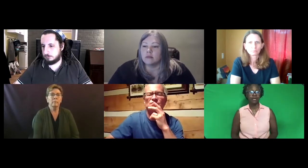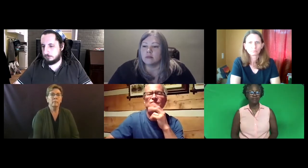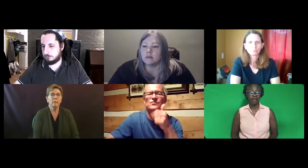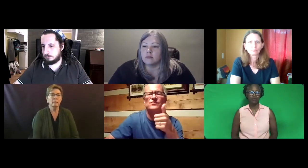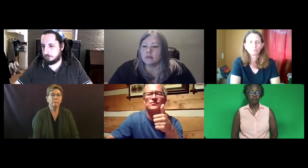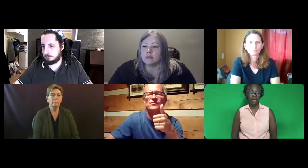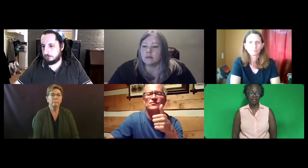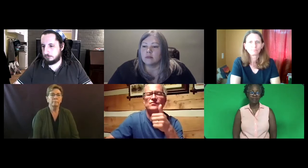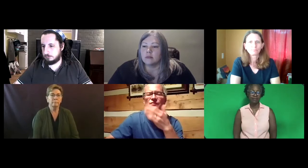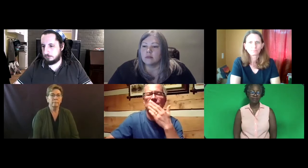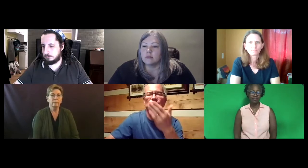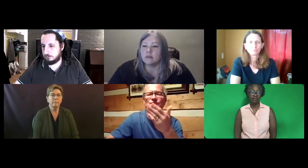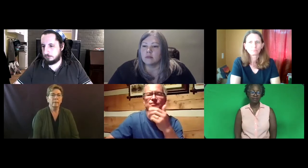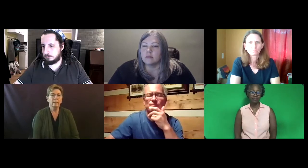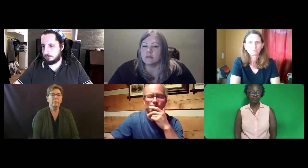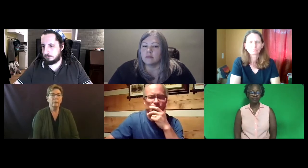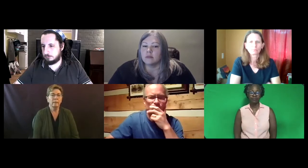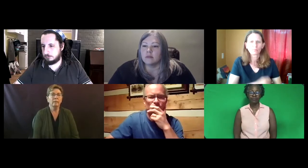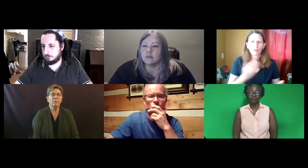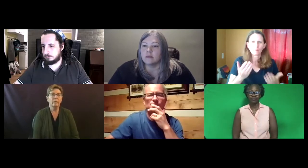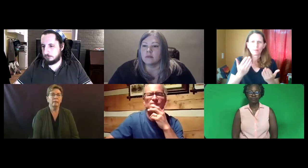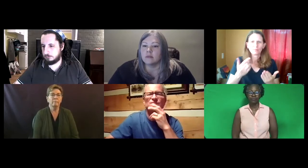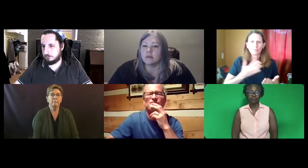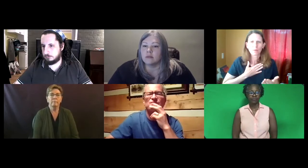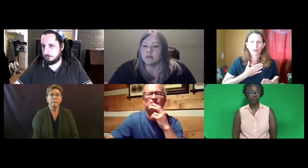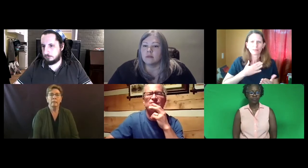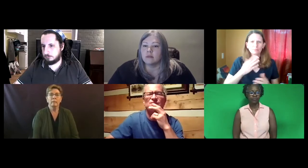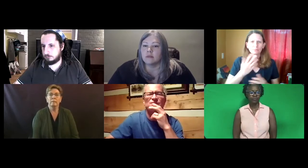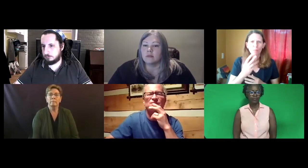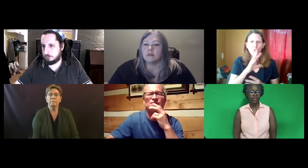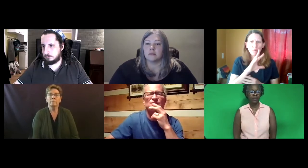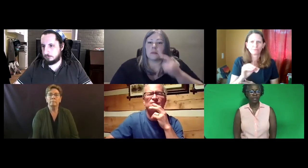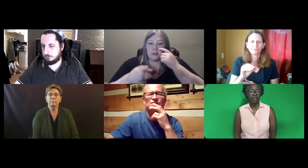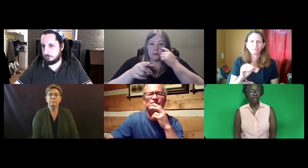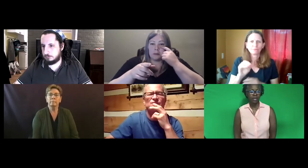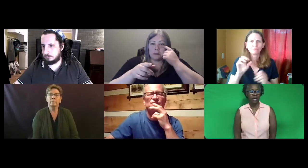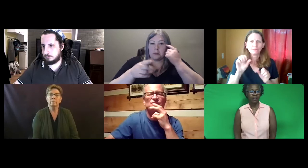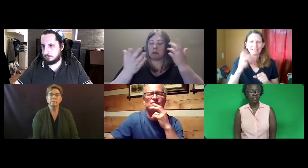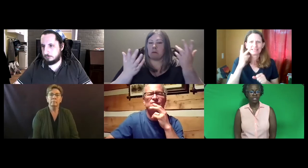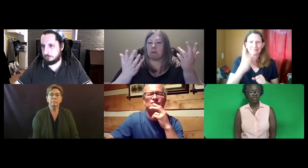to that would be best. Cliff: That would be great, thank you Katie.